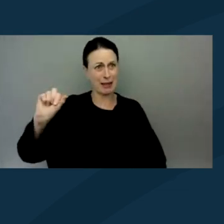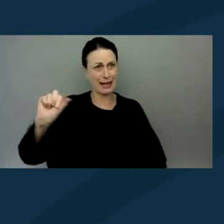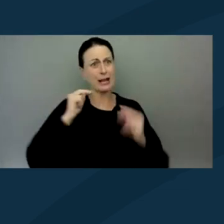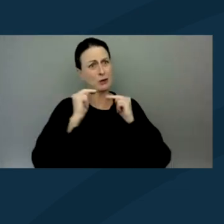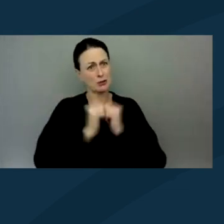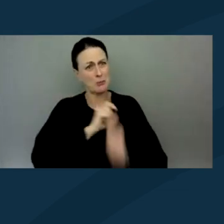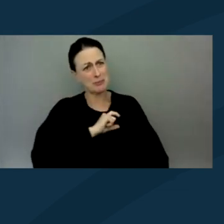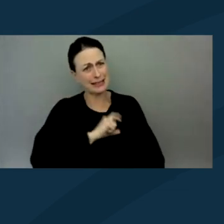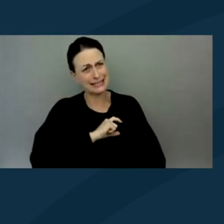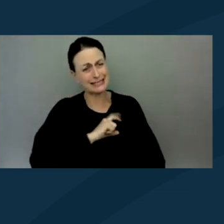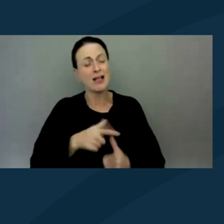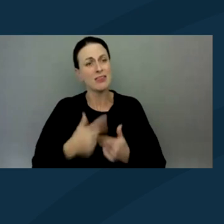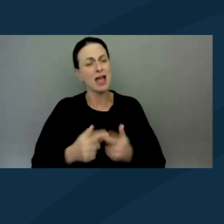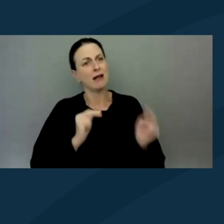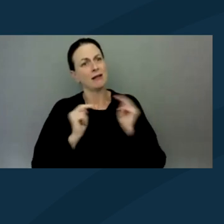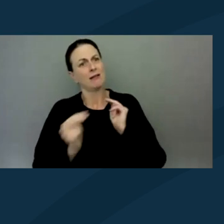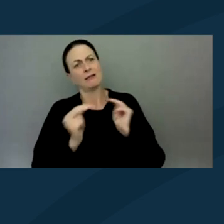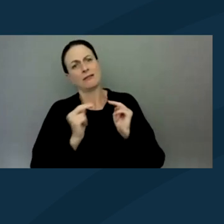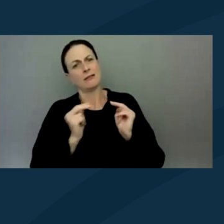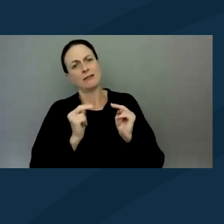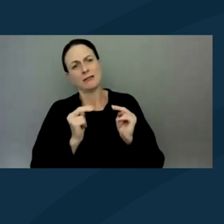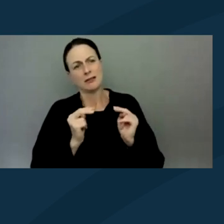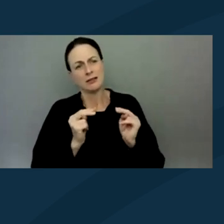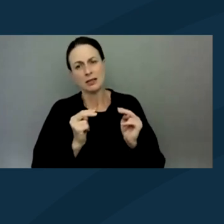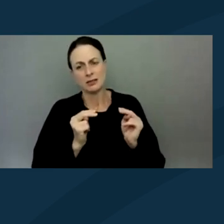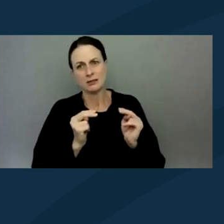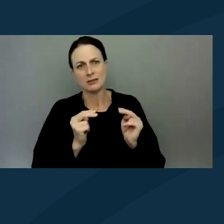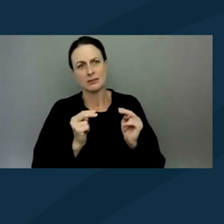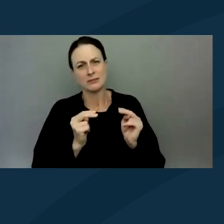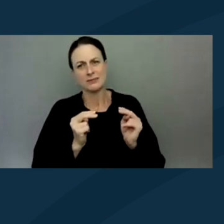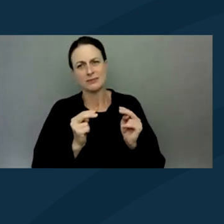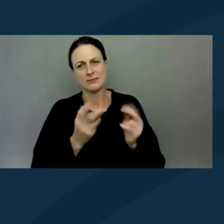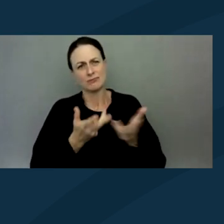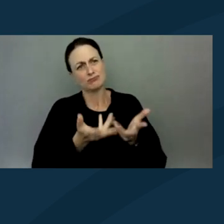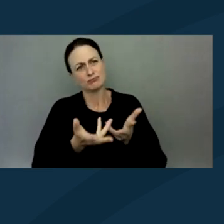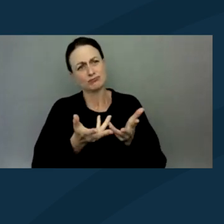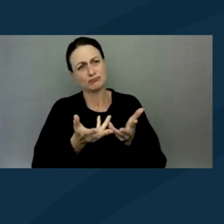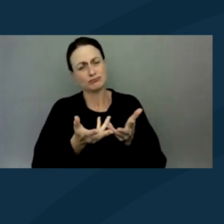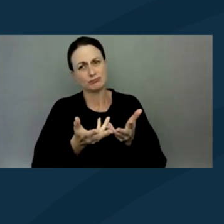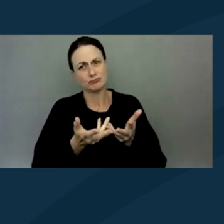Because then we can negotiate in our care and whatnot.